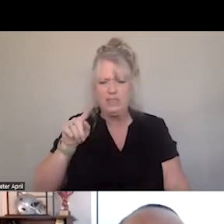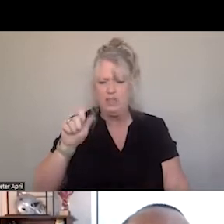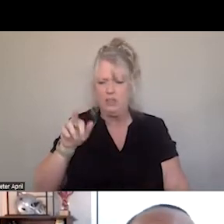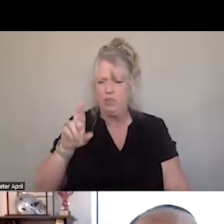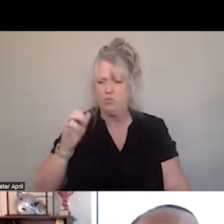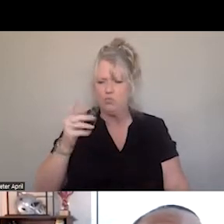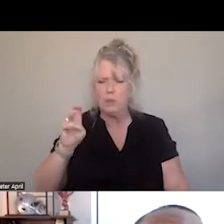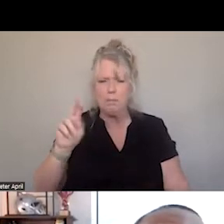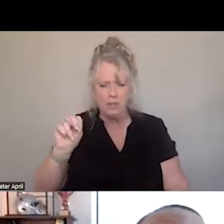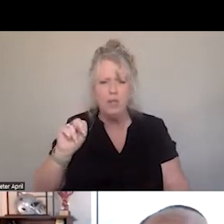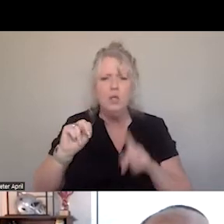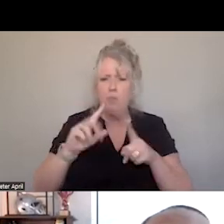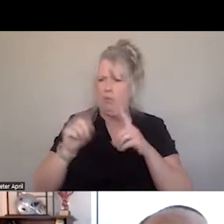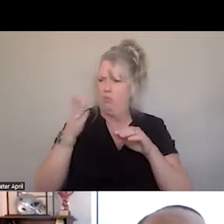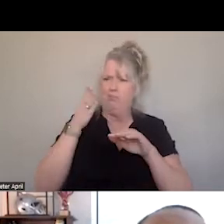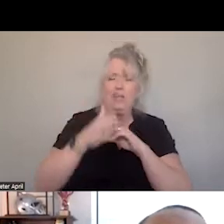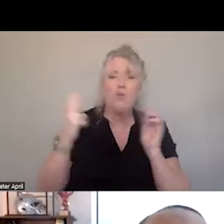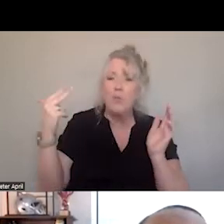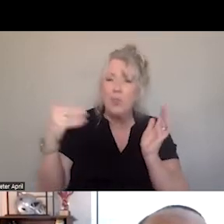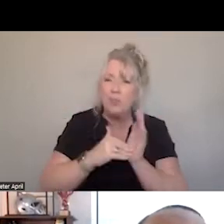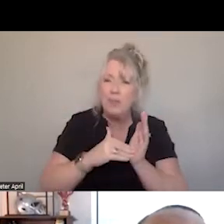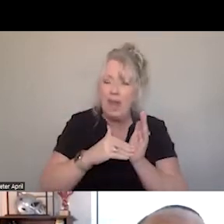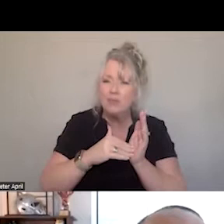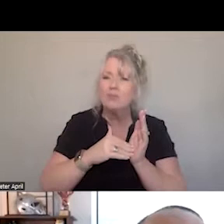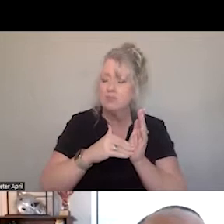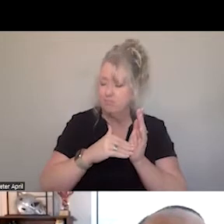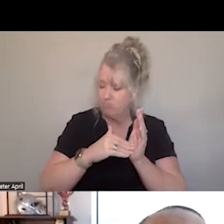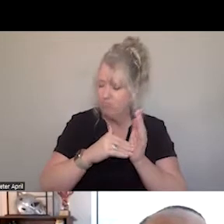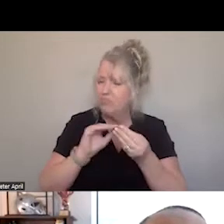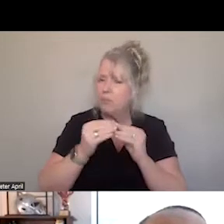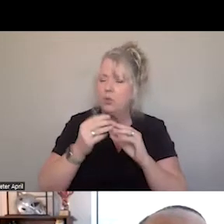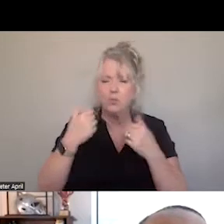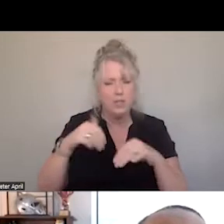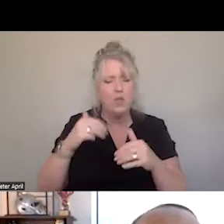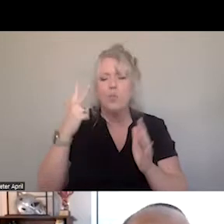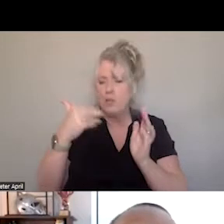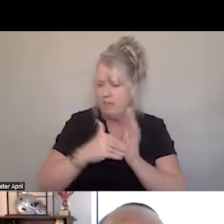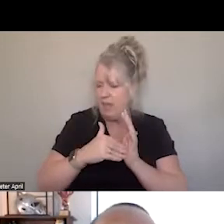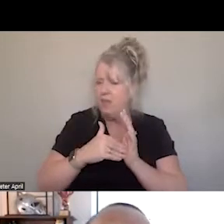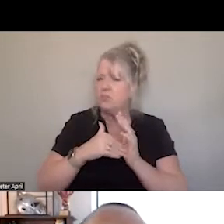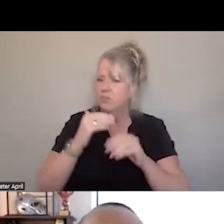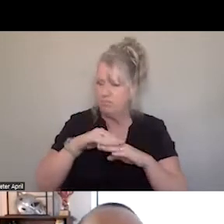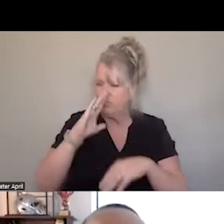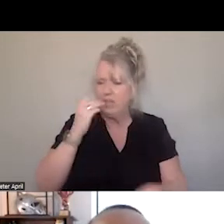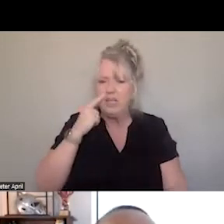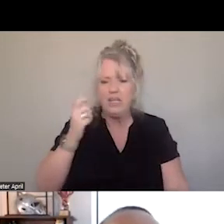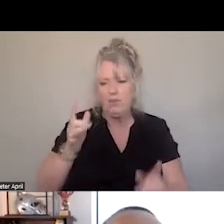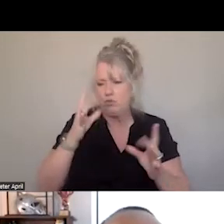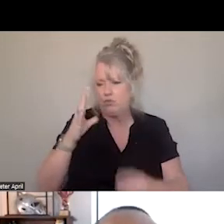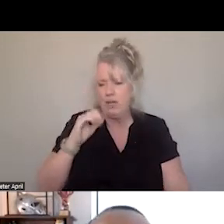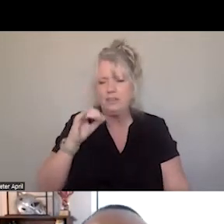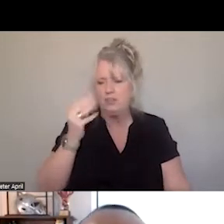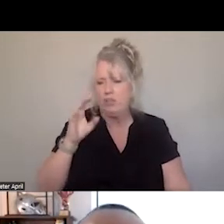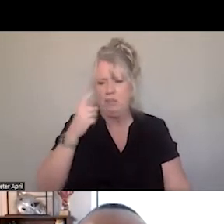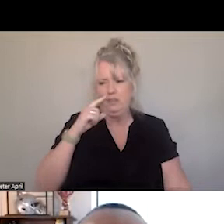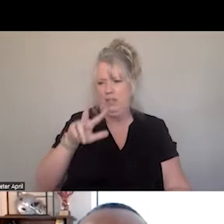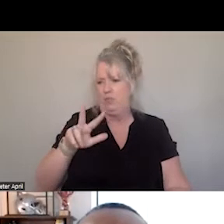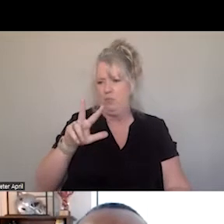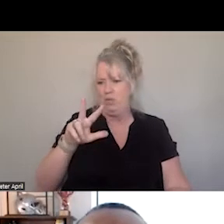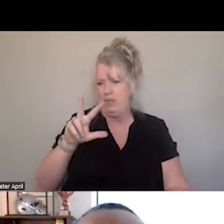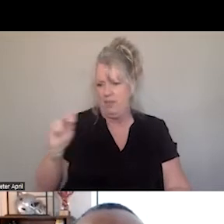WE ARE WELL OVER 3,000 NOW. STRONG. WE HAVE 3,013. PLEASED ABOUT THAT.